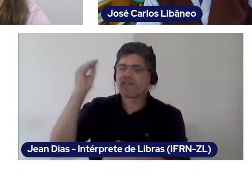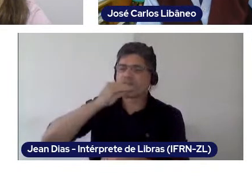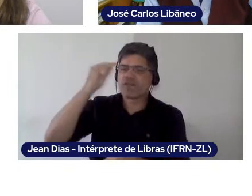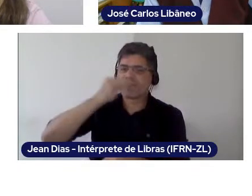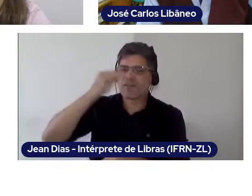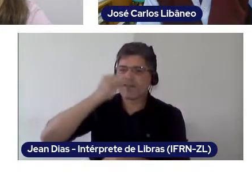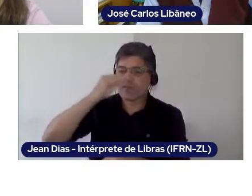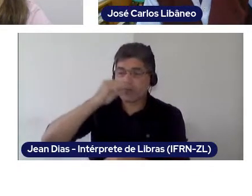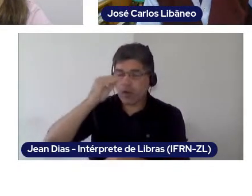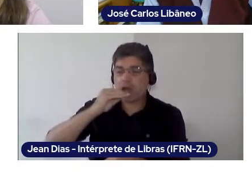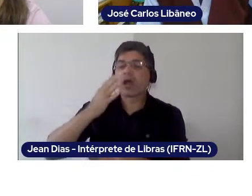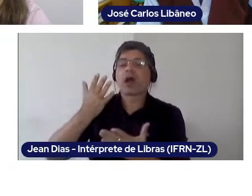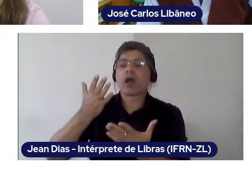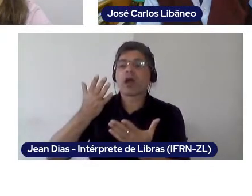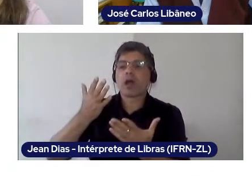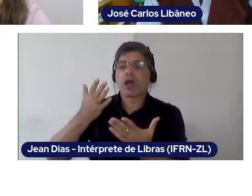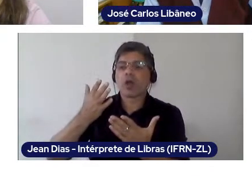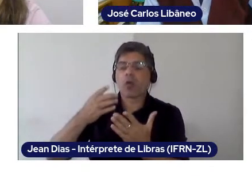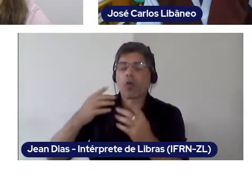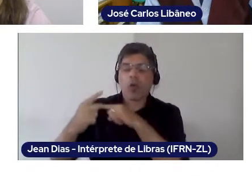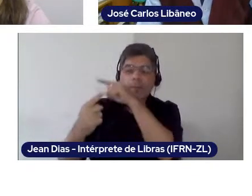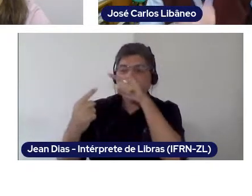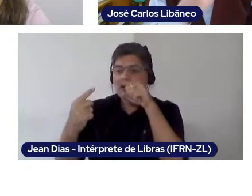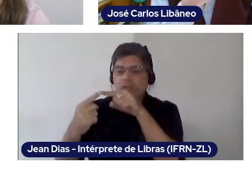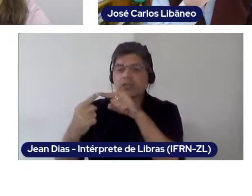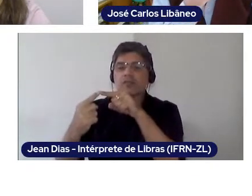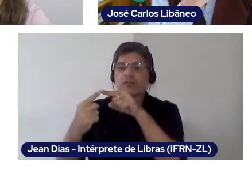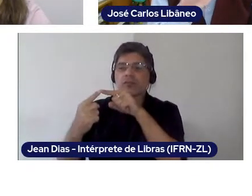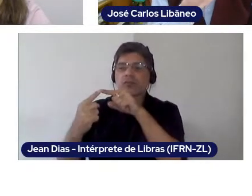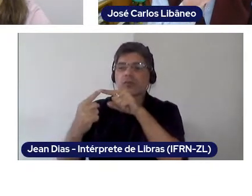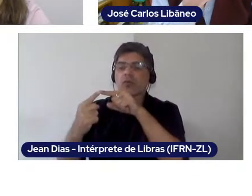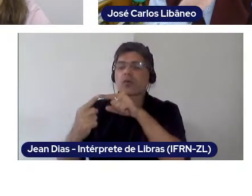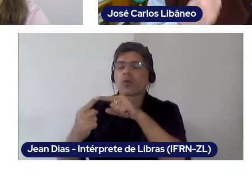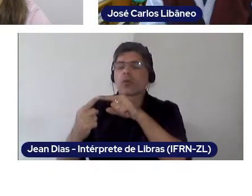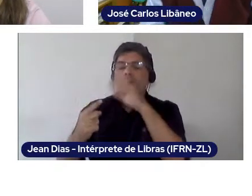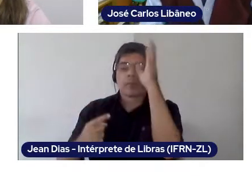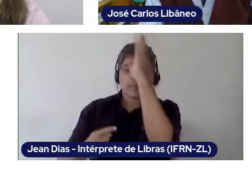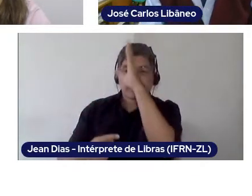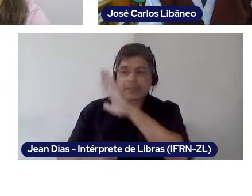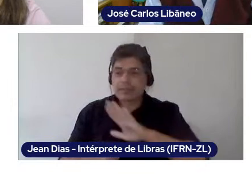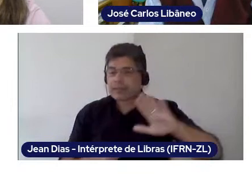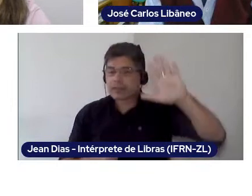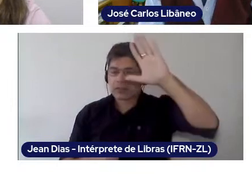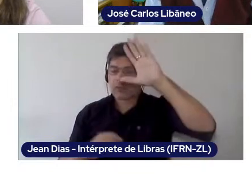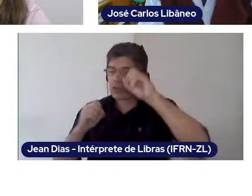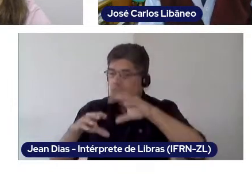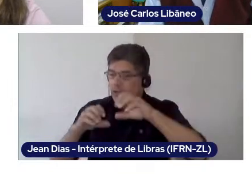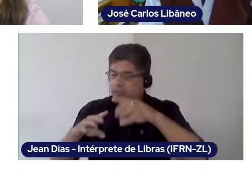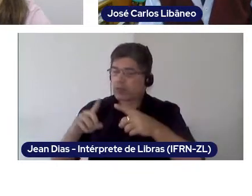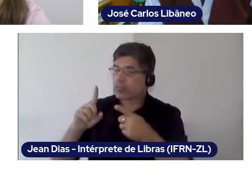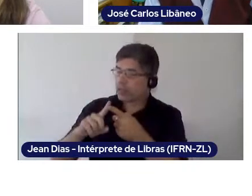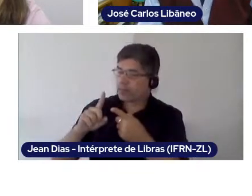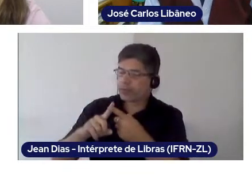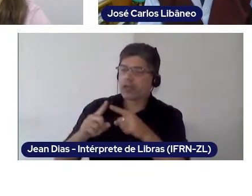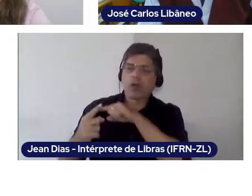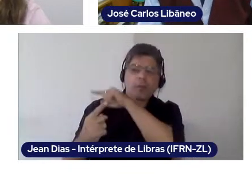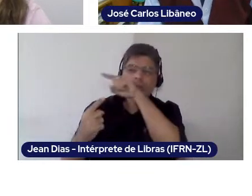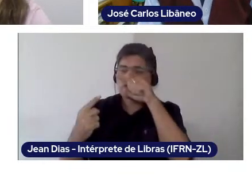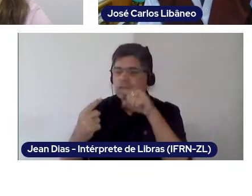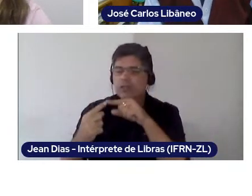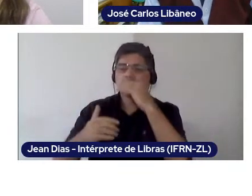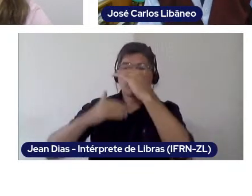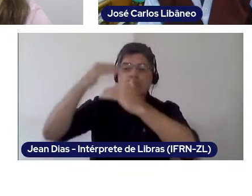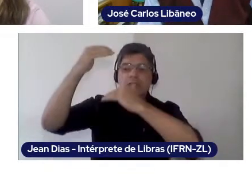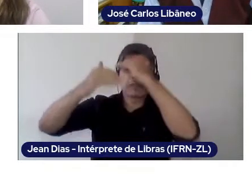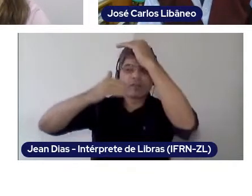as well as for the achievement of our development goals for the country. That is an important point to make.